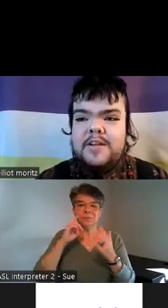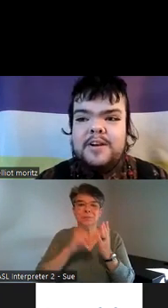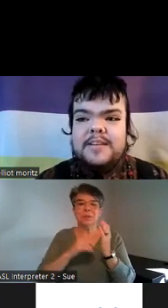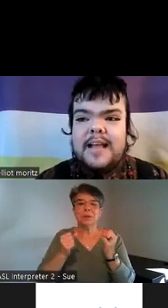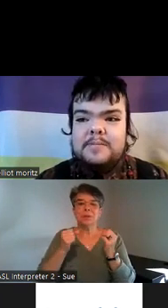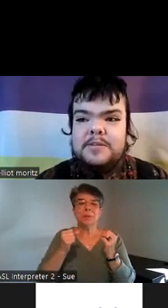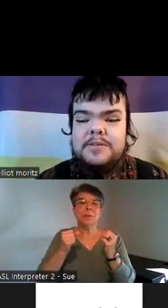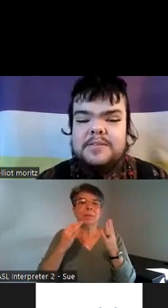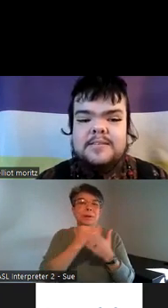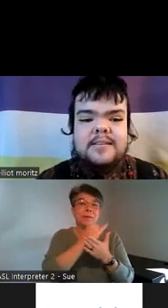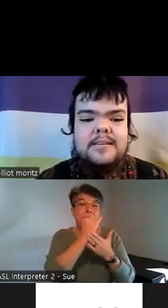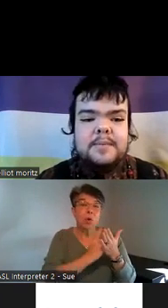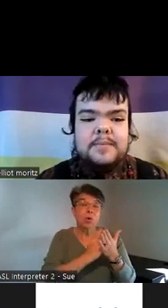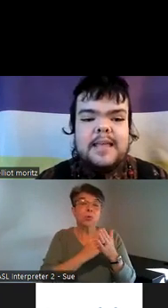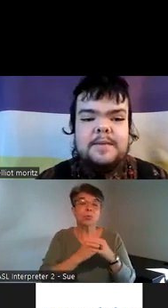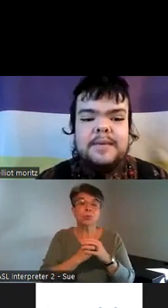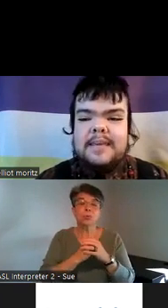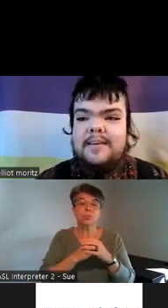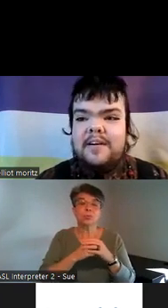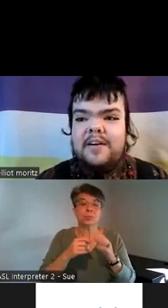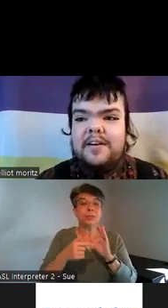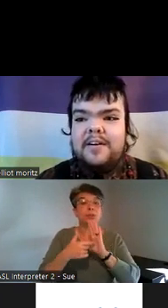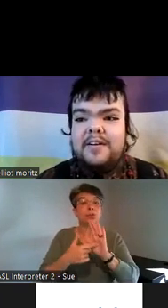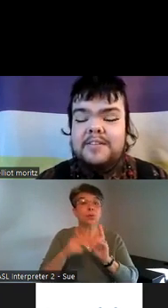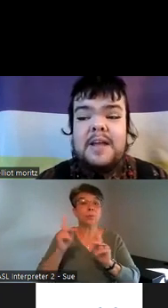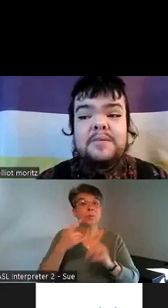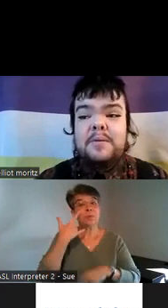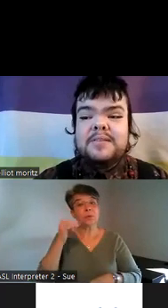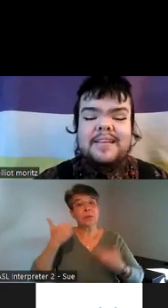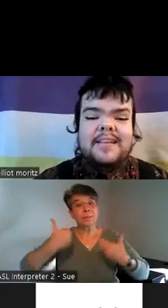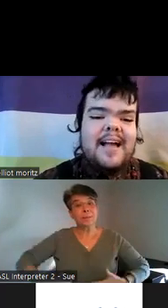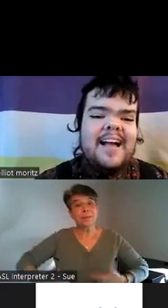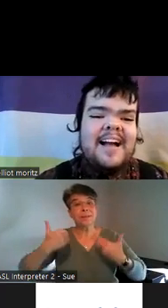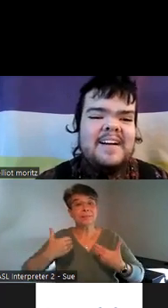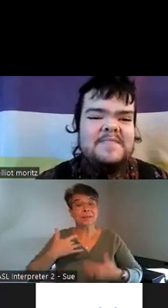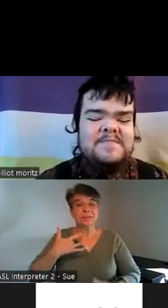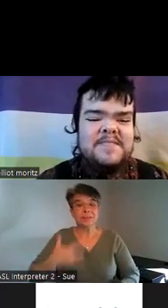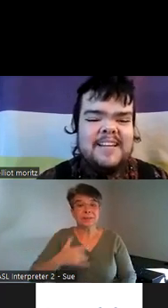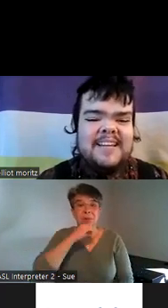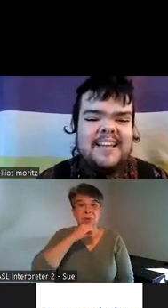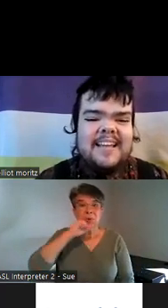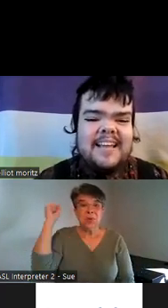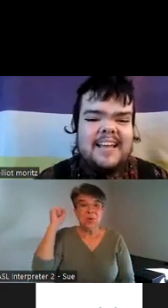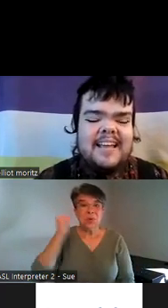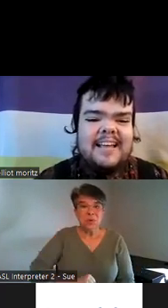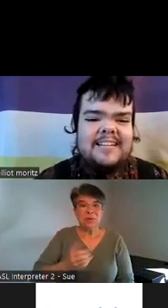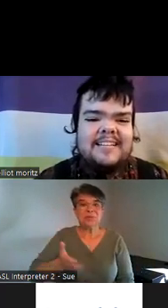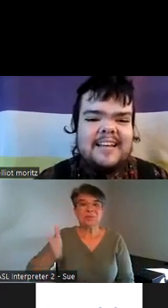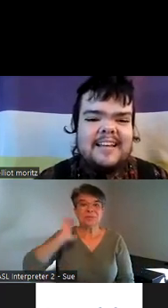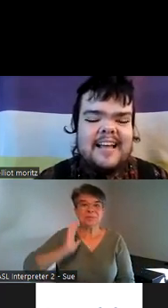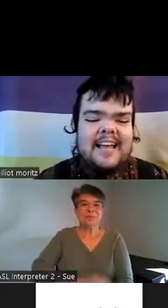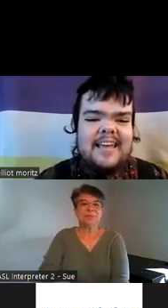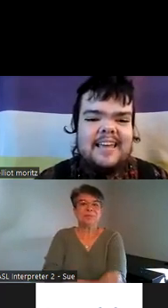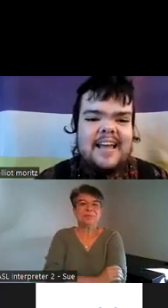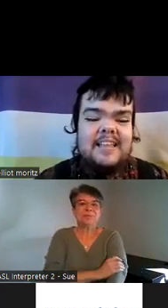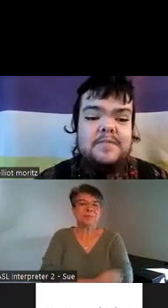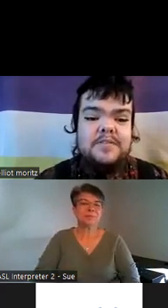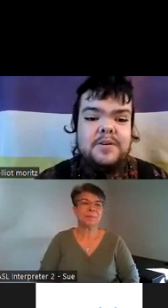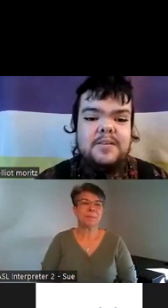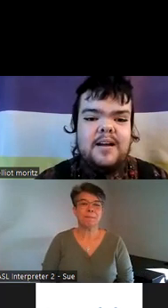of the art that captures people like me are is rather old um and yeah I I love this photo a lot